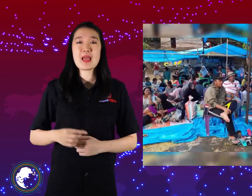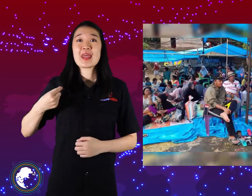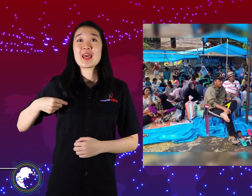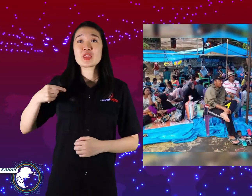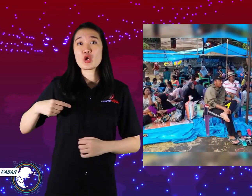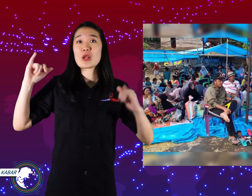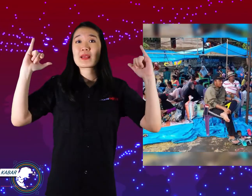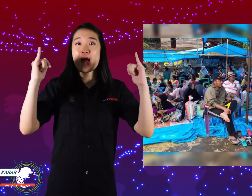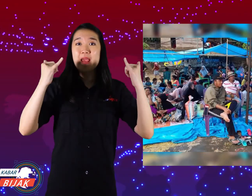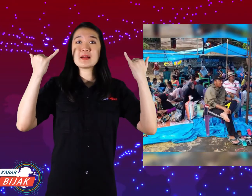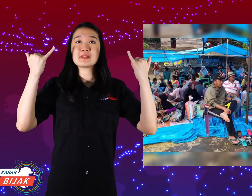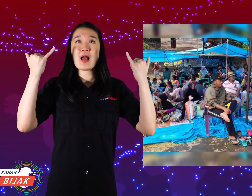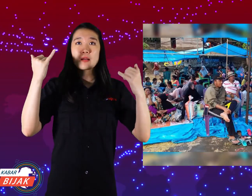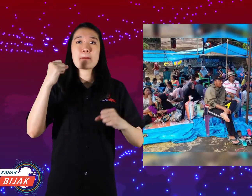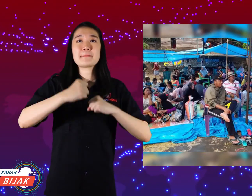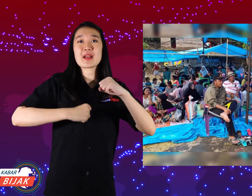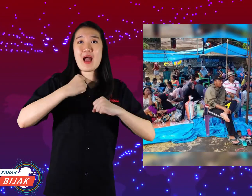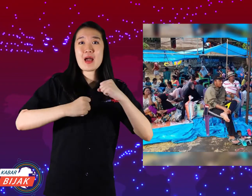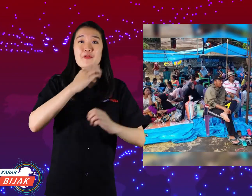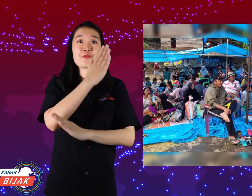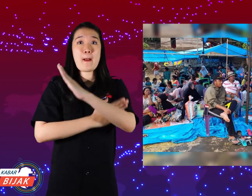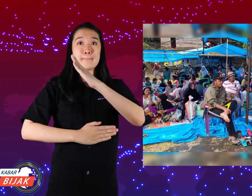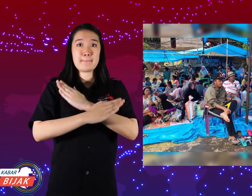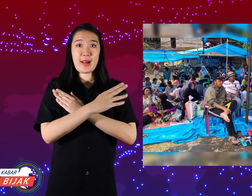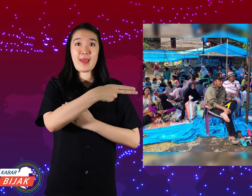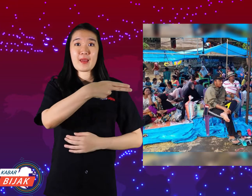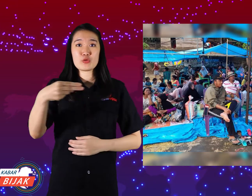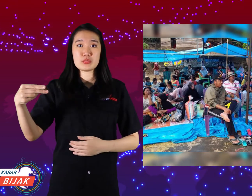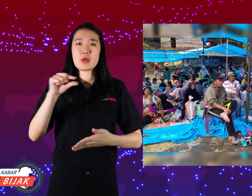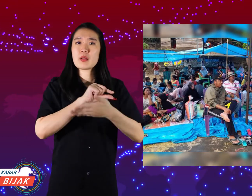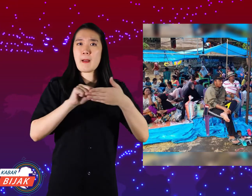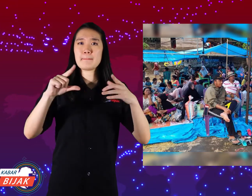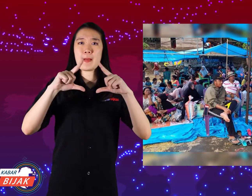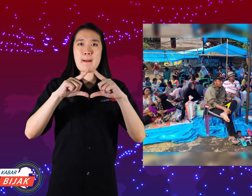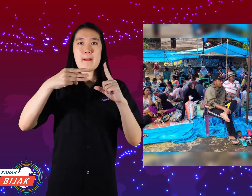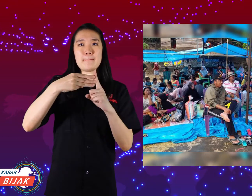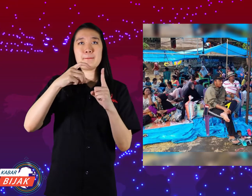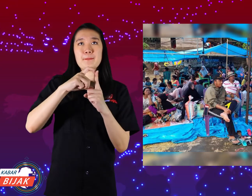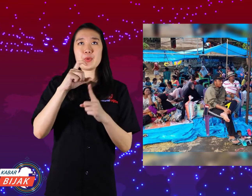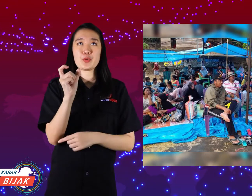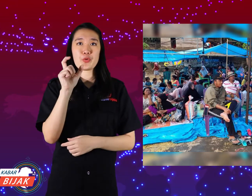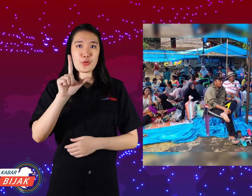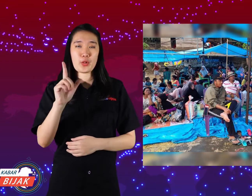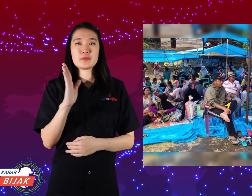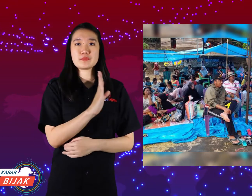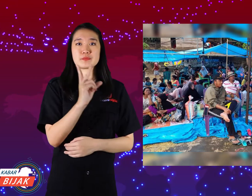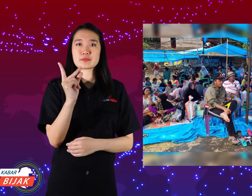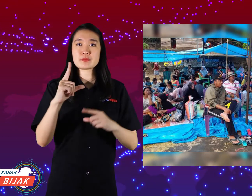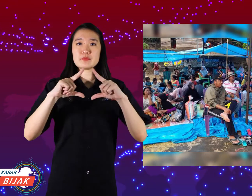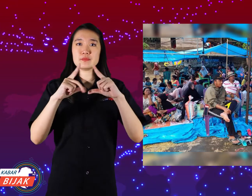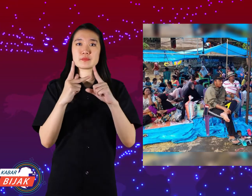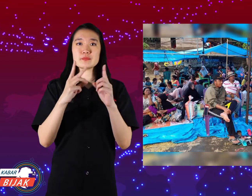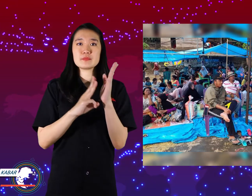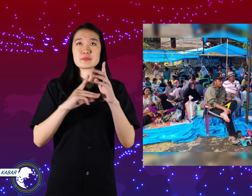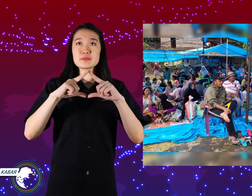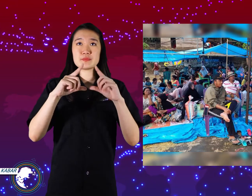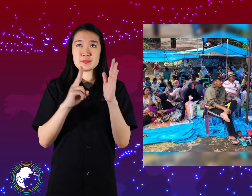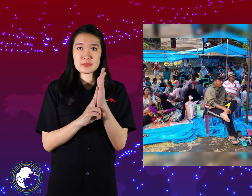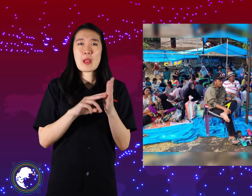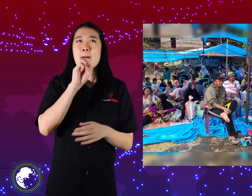Director of the Indonesian Difabel movement foundation Abdul Rahman stated